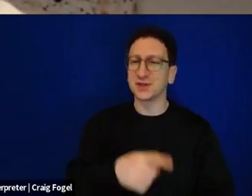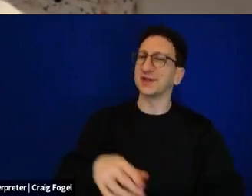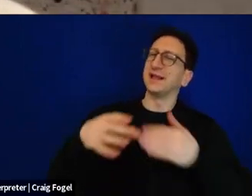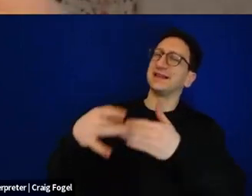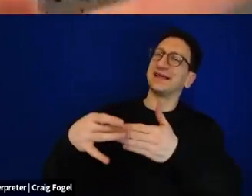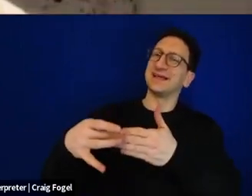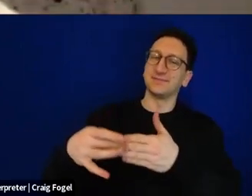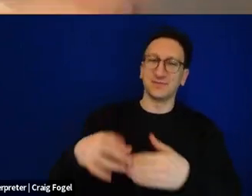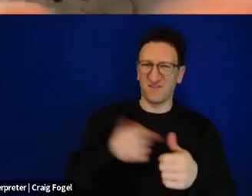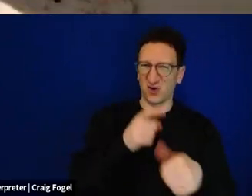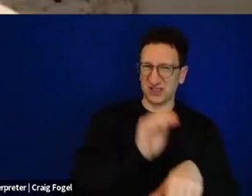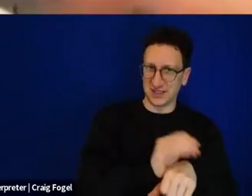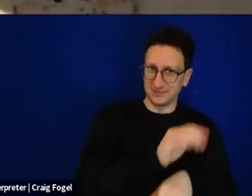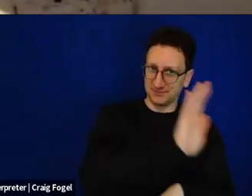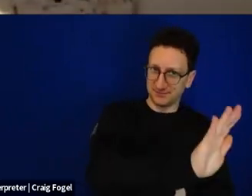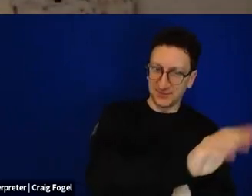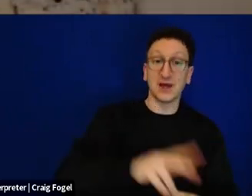they had to switch the Seder halfway through so that the soldiers who were